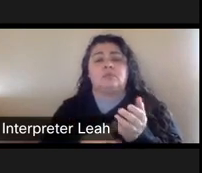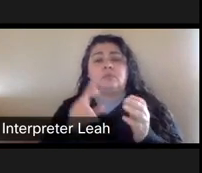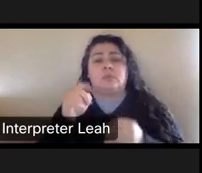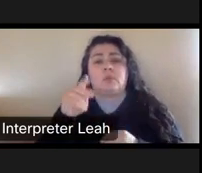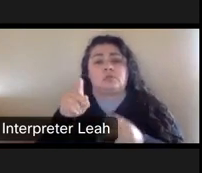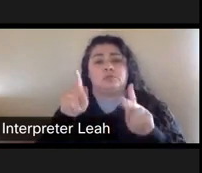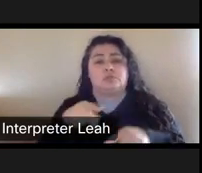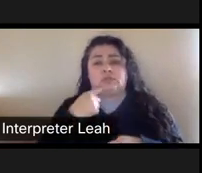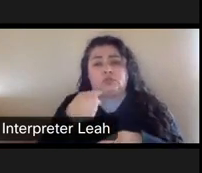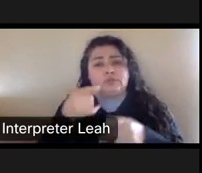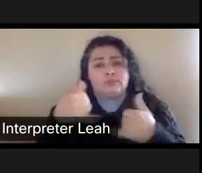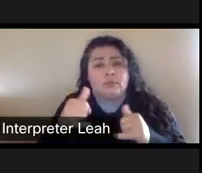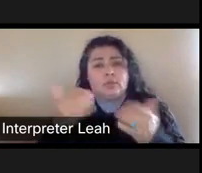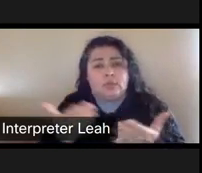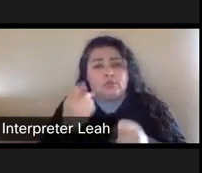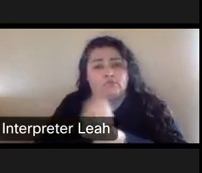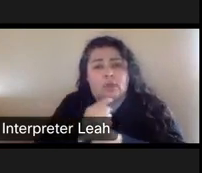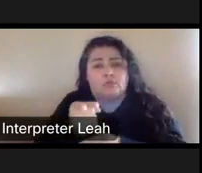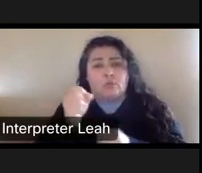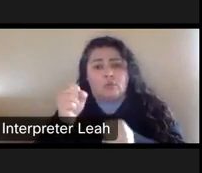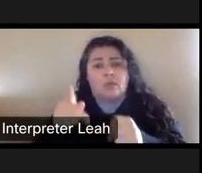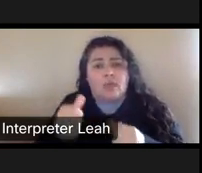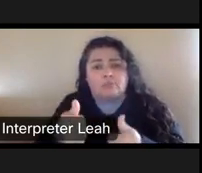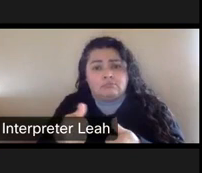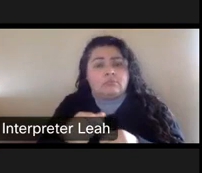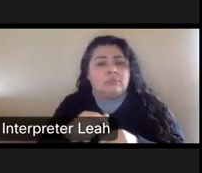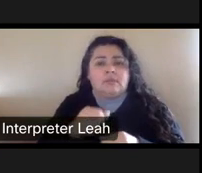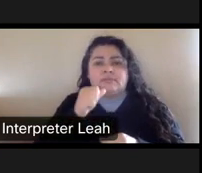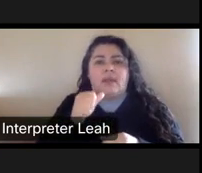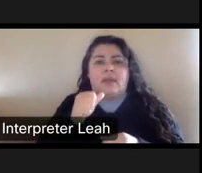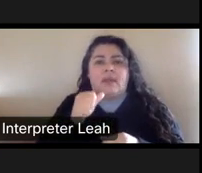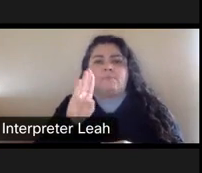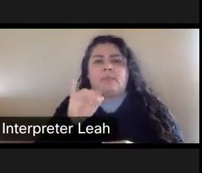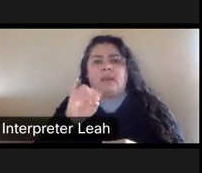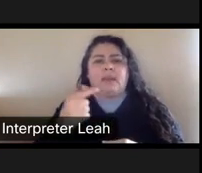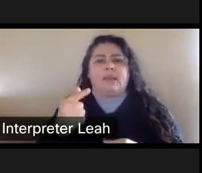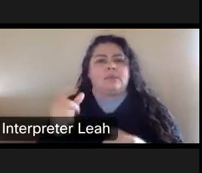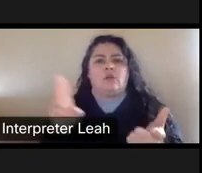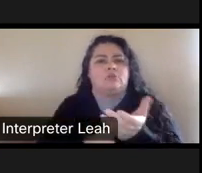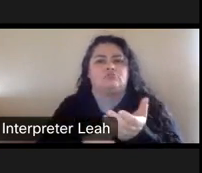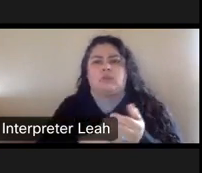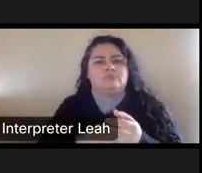You're still here, right? So you're okay. Is not a binding contract. And this is an important reminder for any artist.